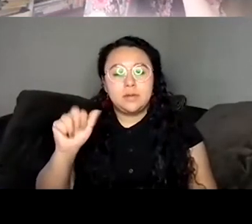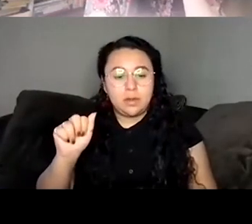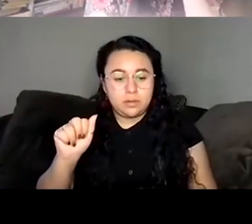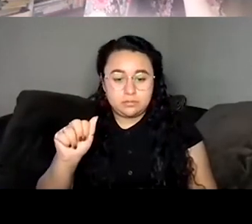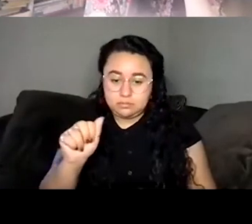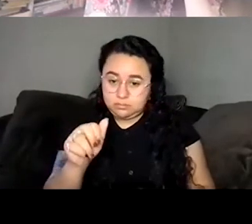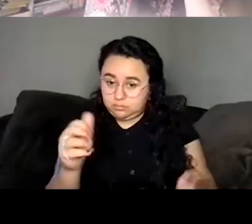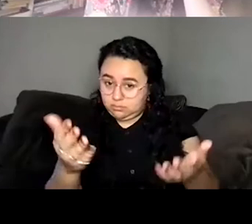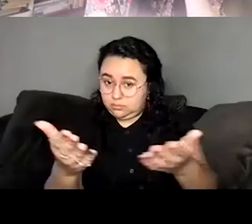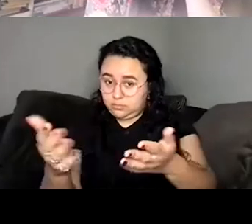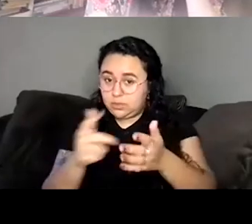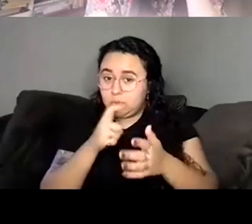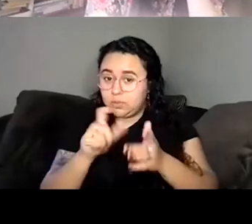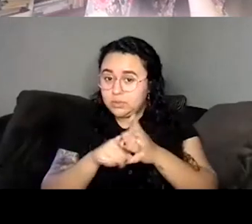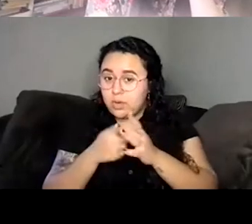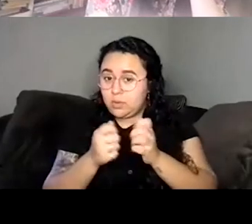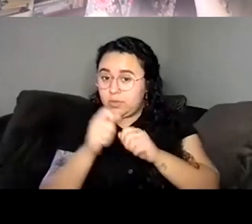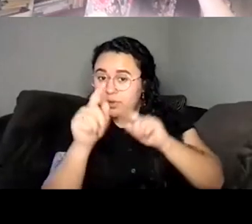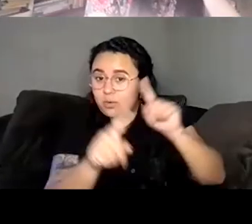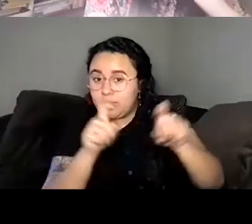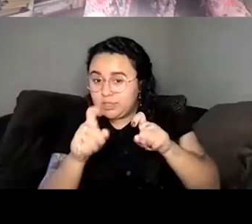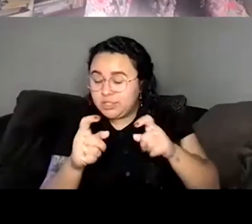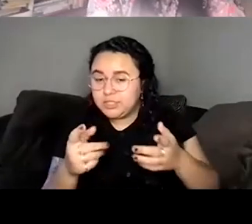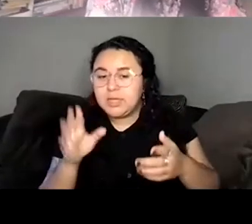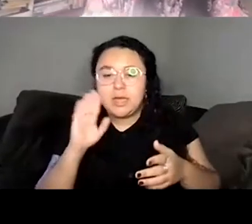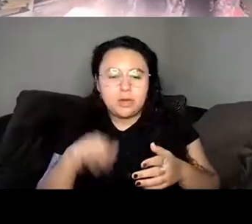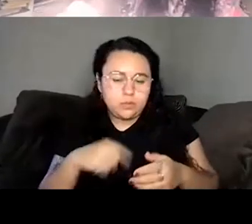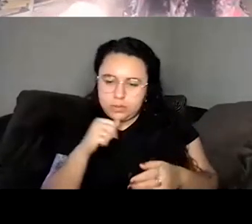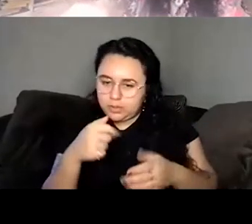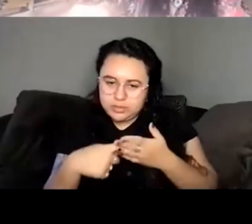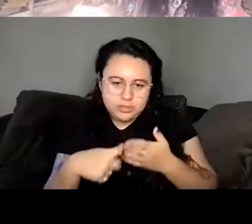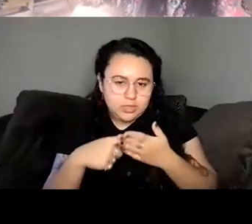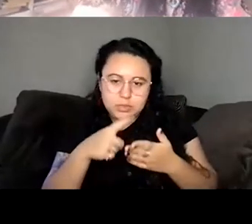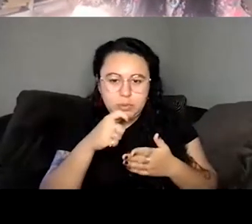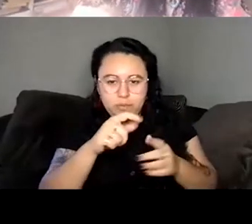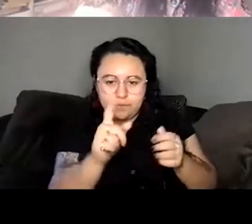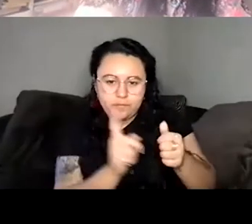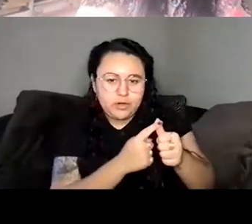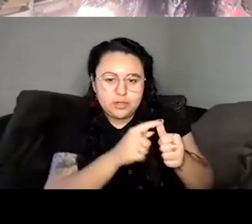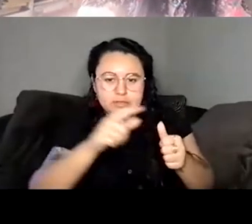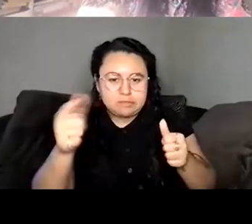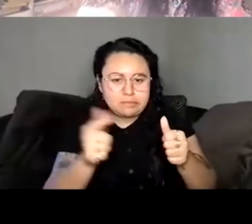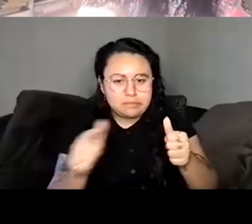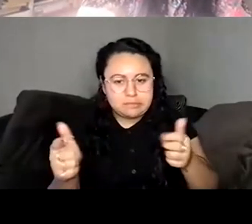round question. I know we didn't actually discuss an order while we were checking in.